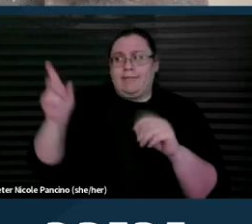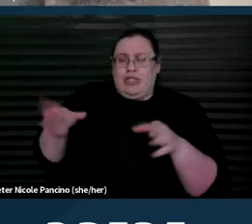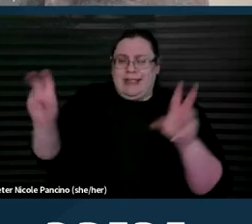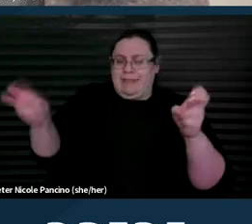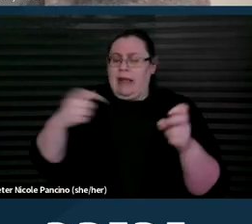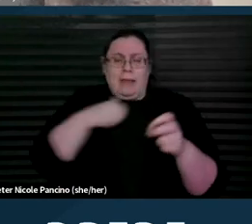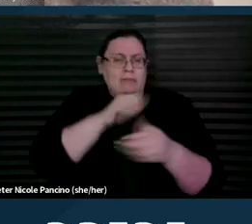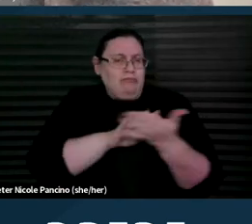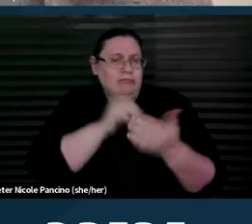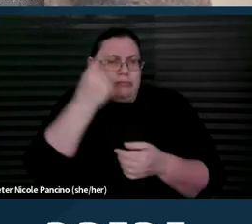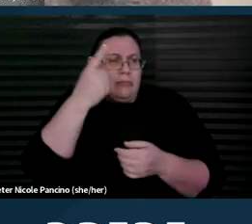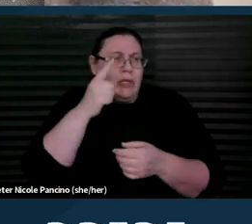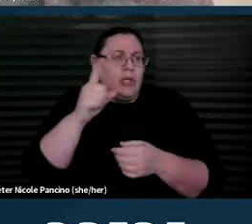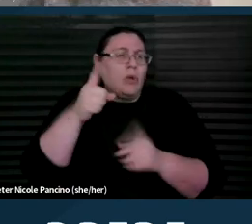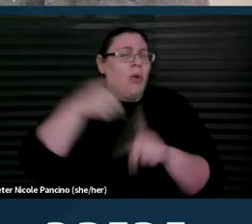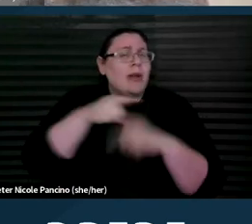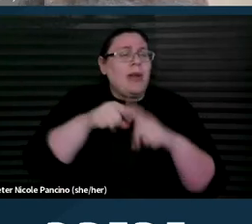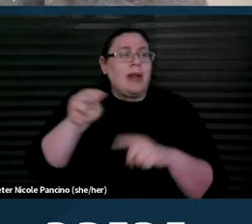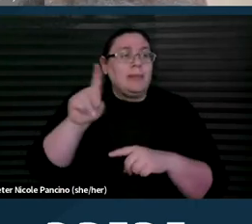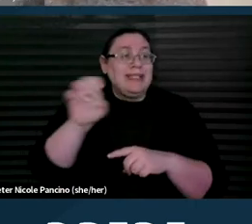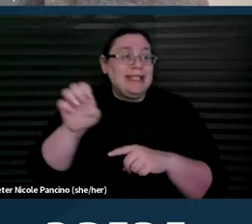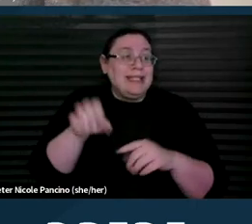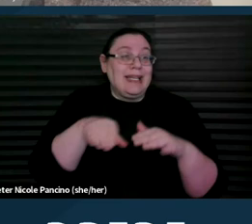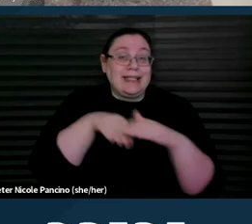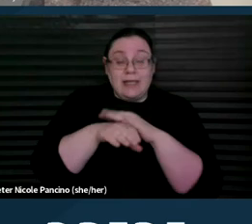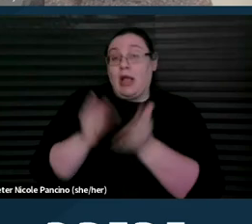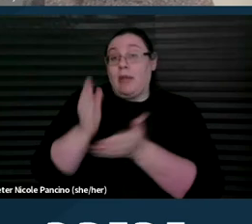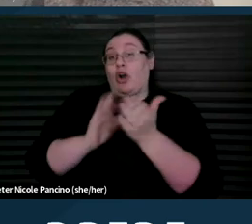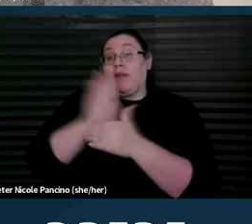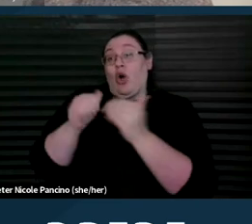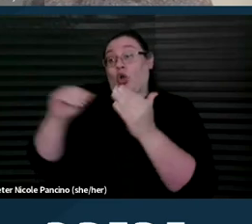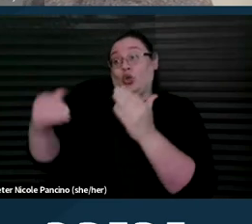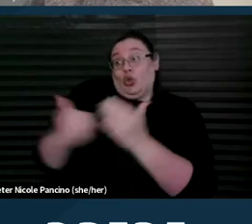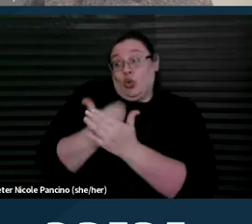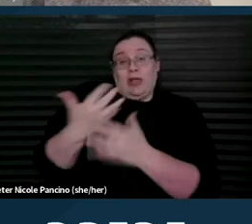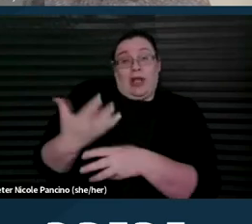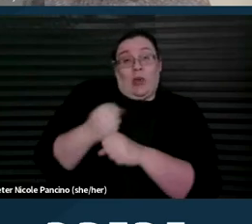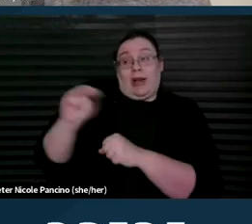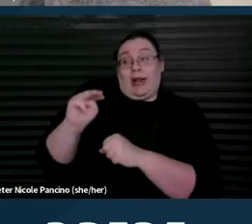about MDE accessibility. A portion of all newly acquired MDE must be accessible,